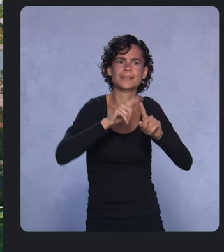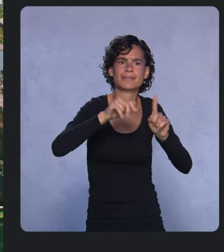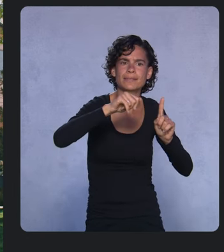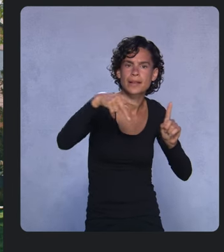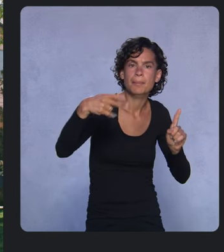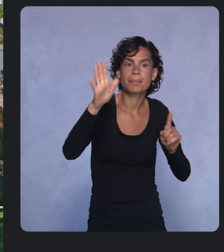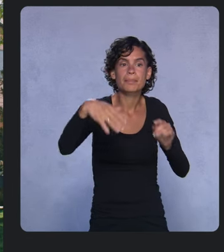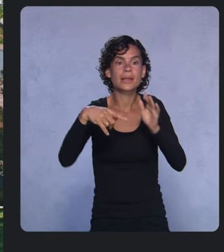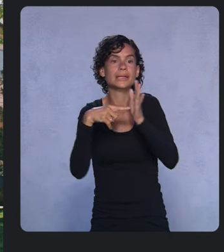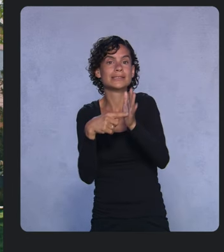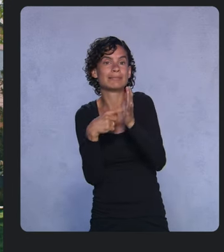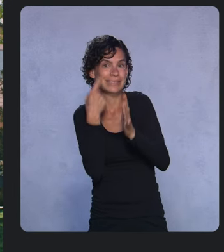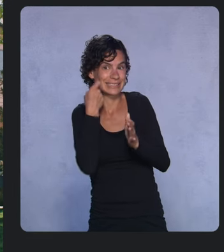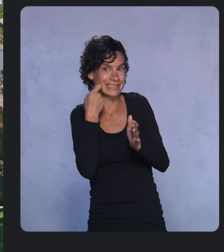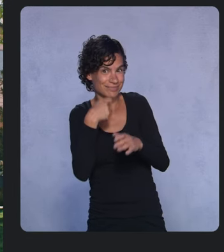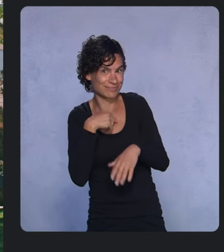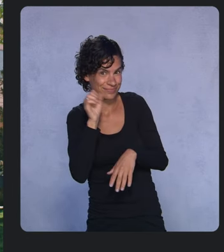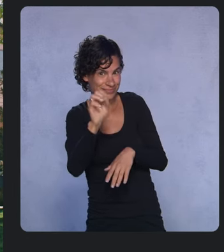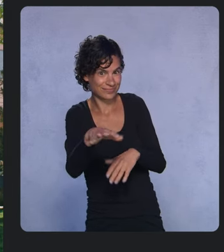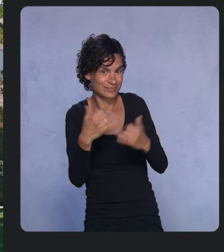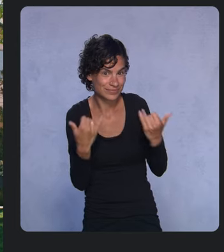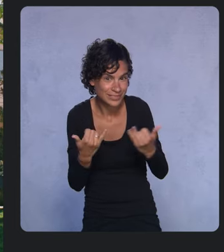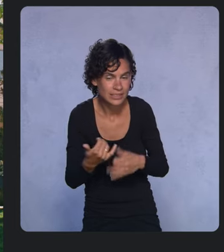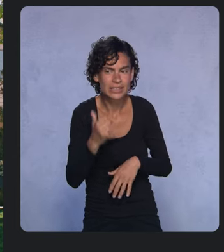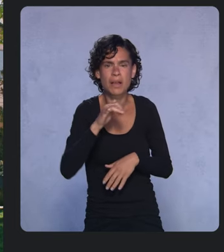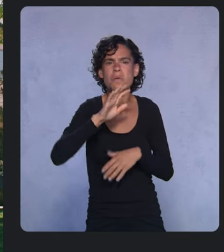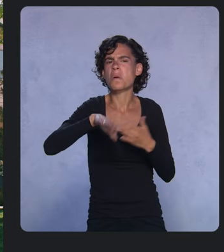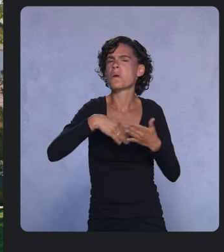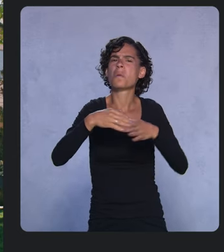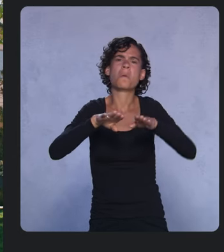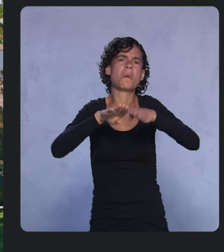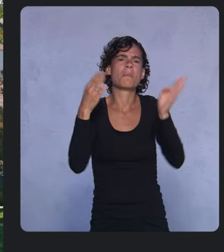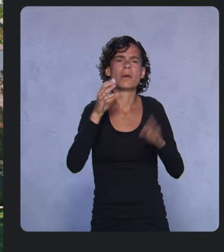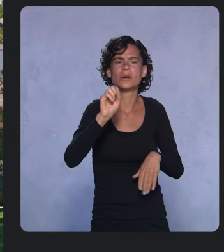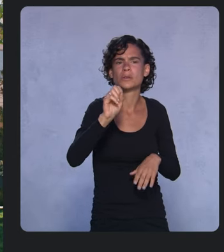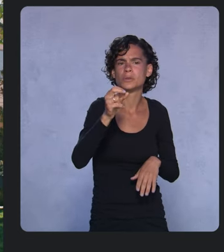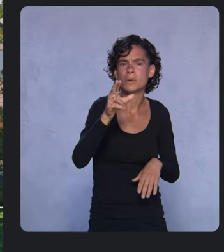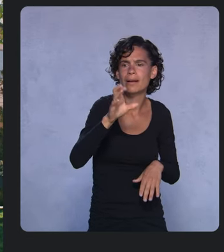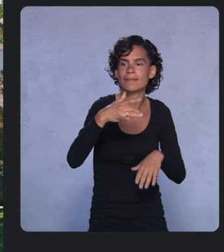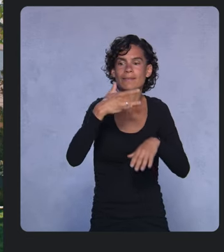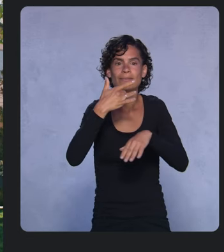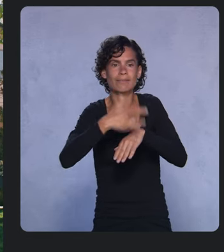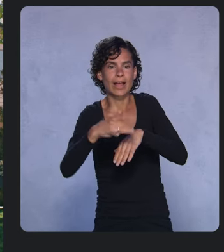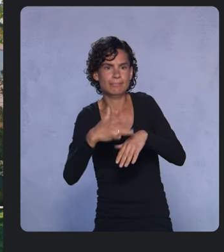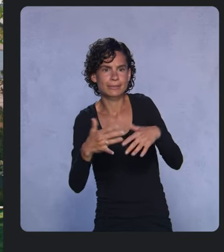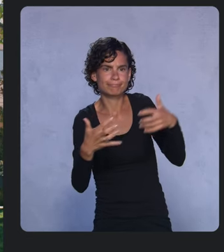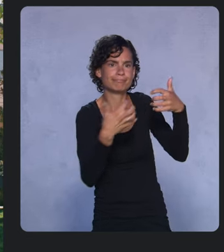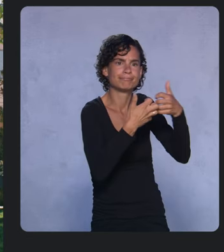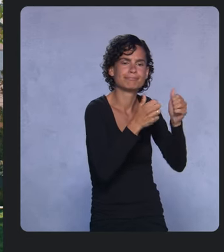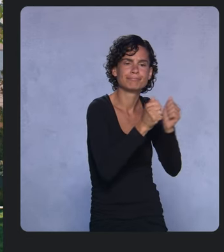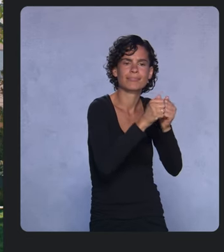These tools are available open-source and complement our set of Cloud AI products, which support every type of ML developers.